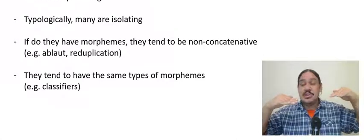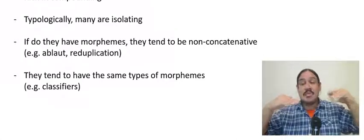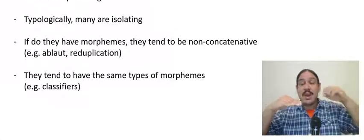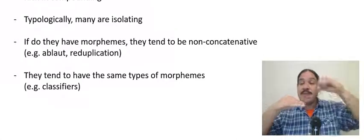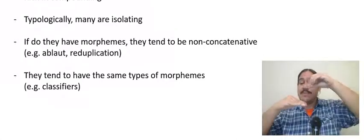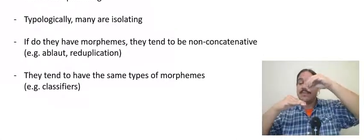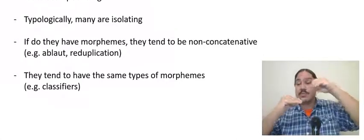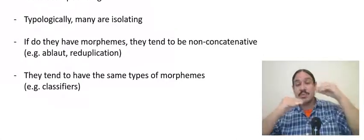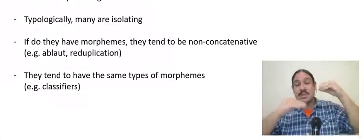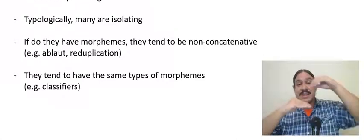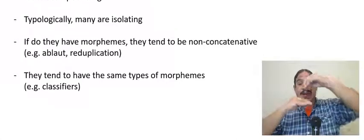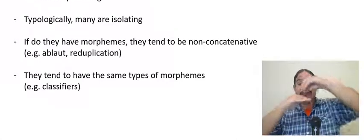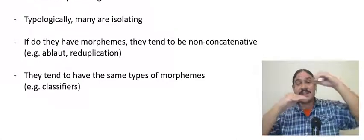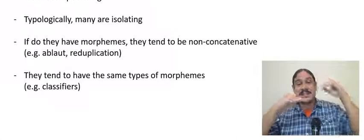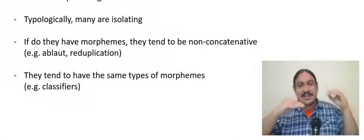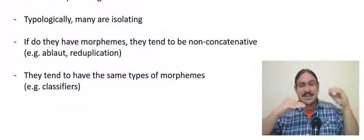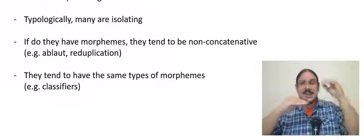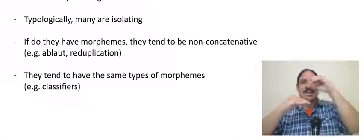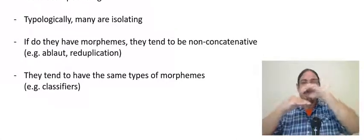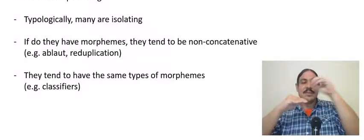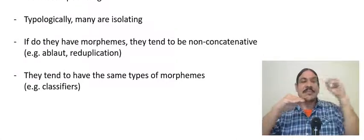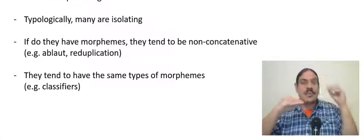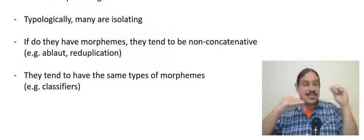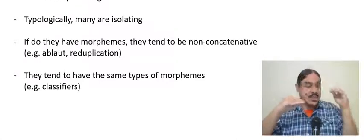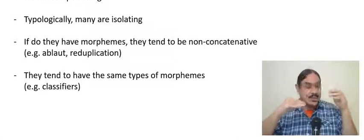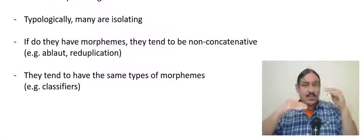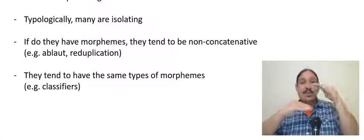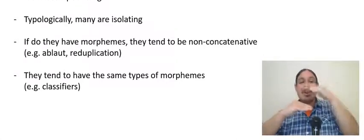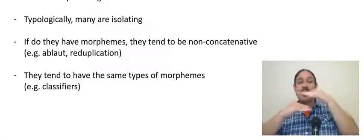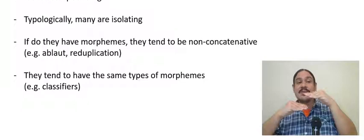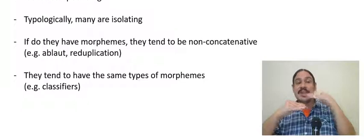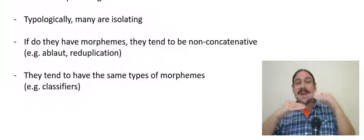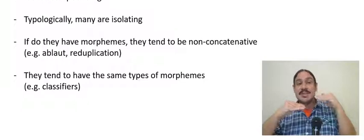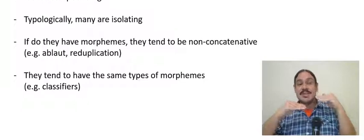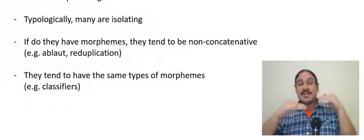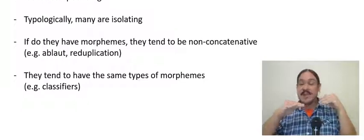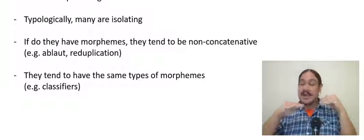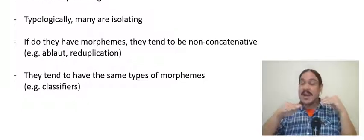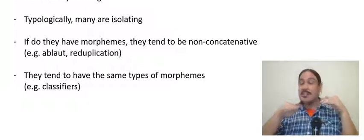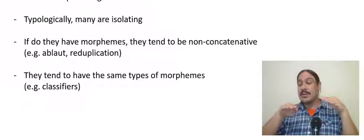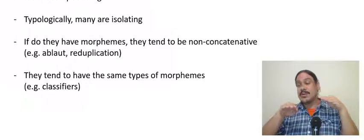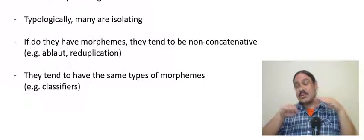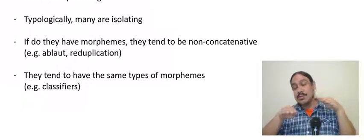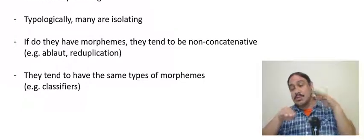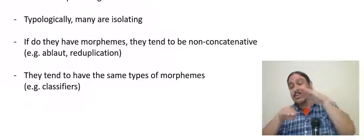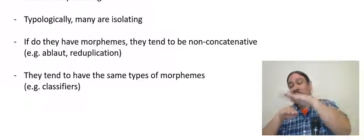have the same things as in spoken languages like aspect like